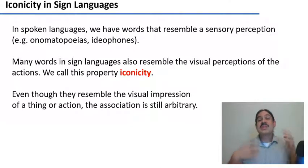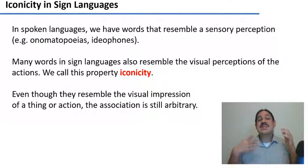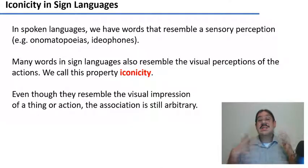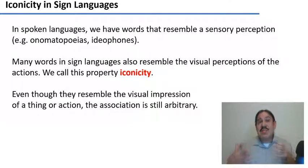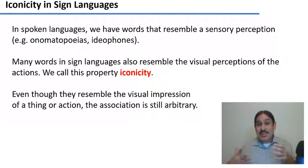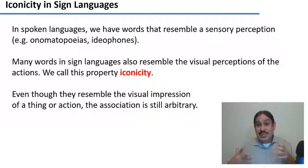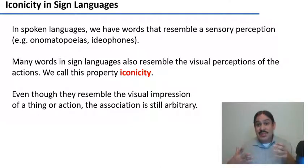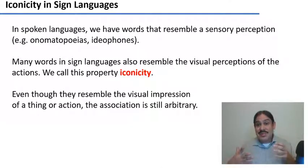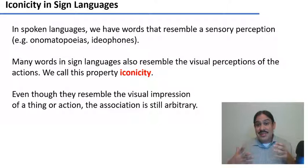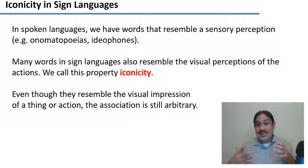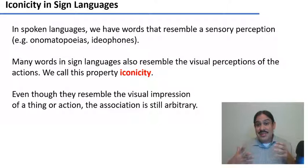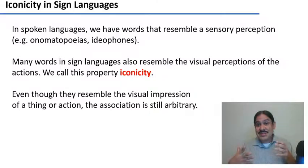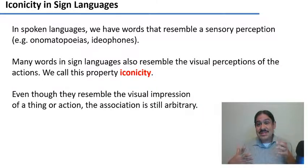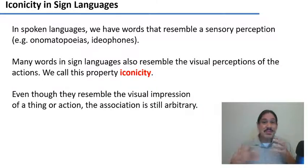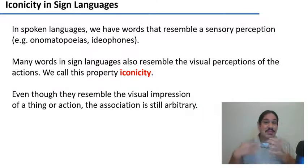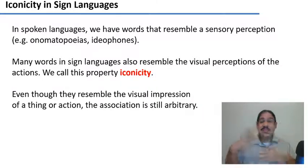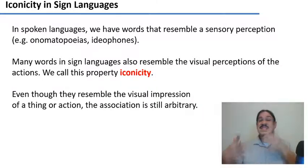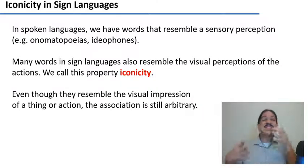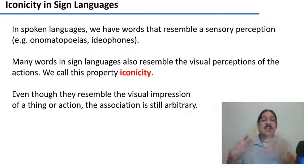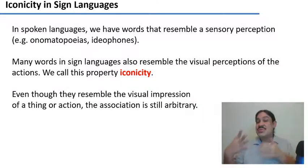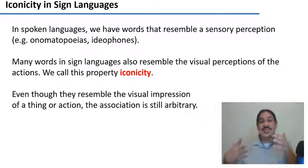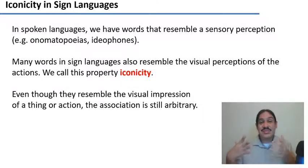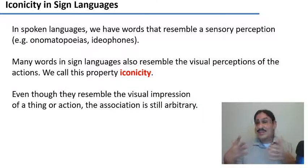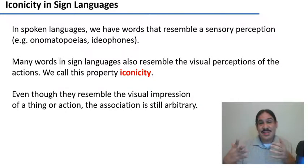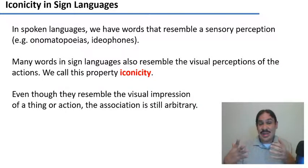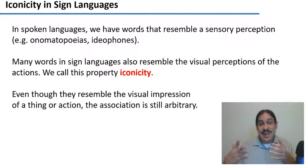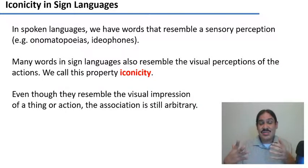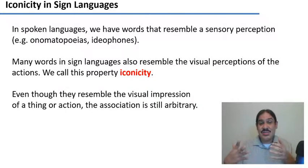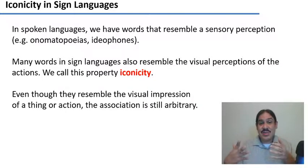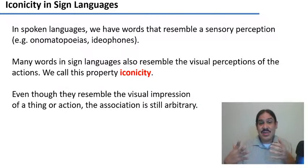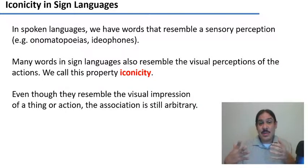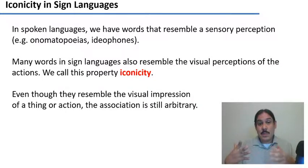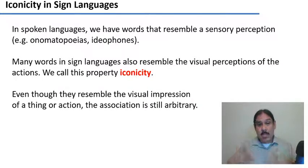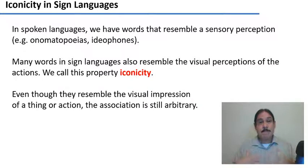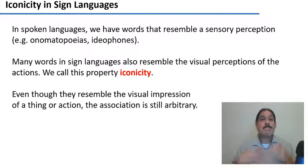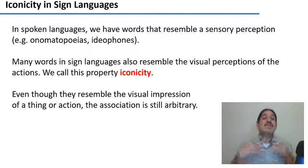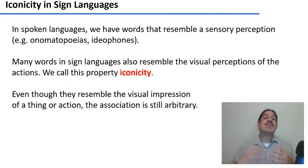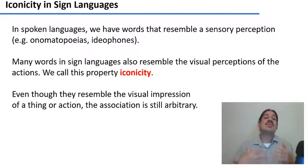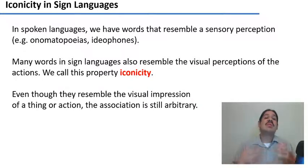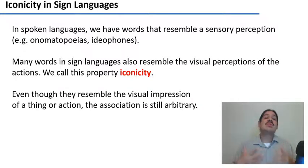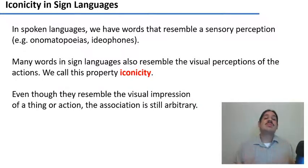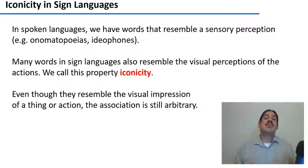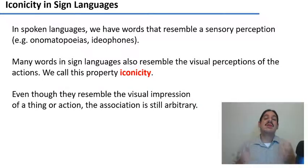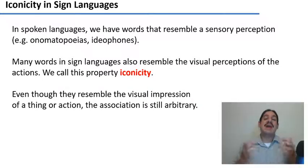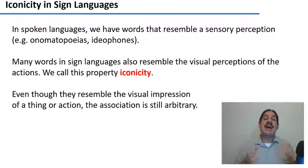words are very iconic that have...that do have some strong